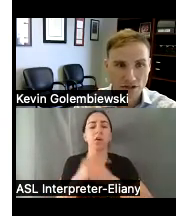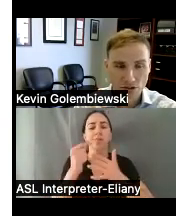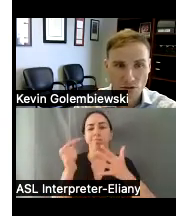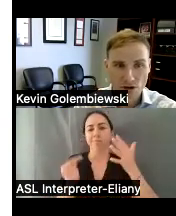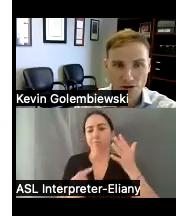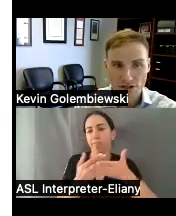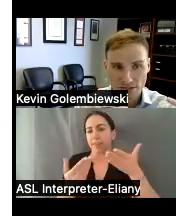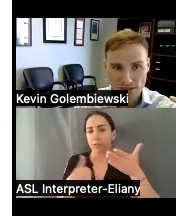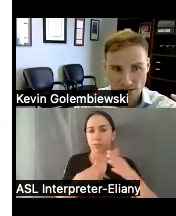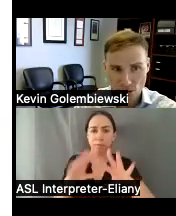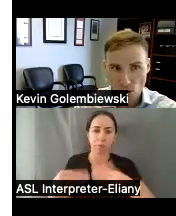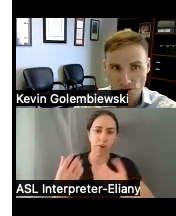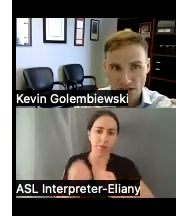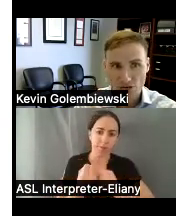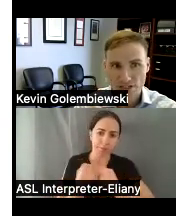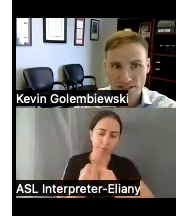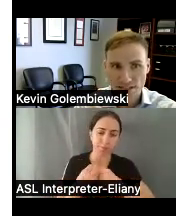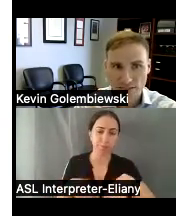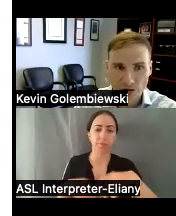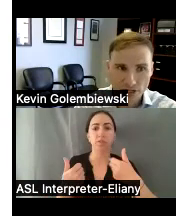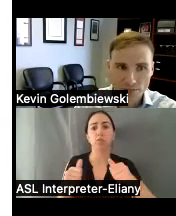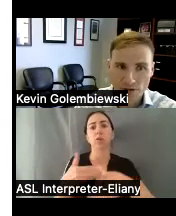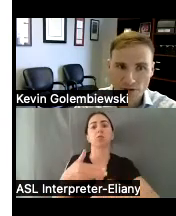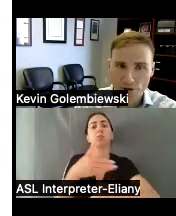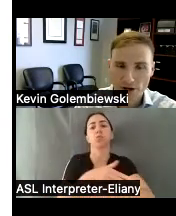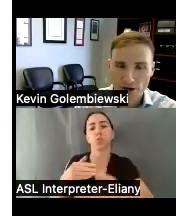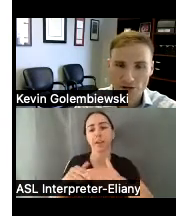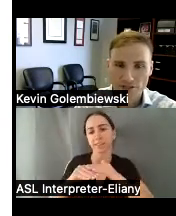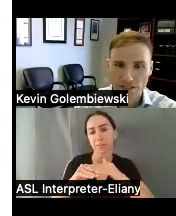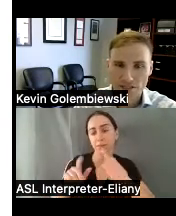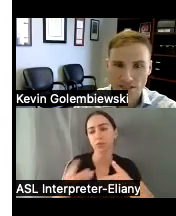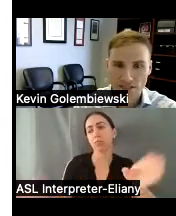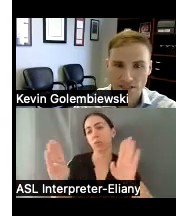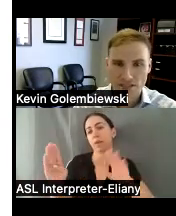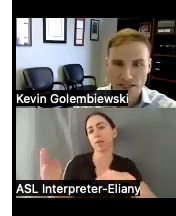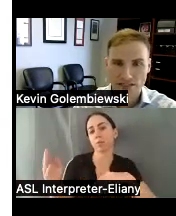we do Under This goal of increased accessibility to public programs services and transportation